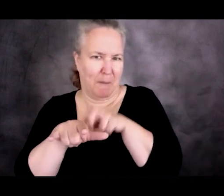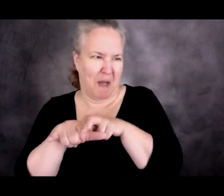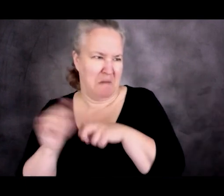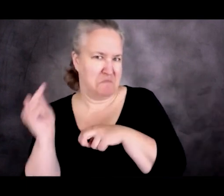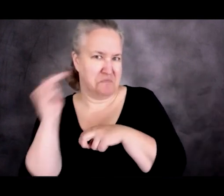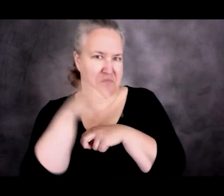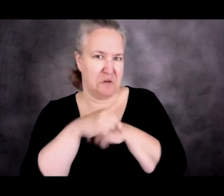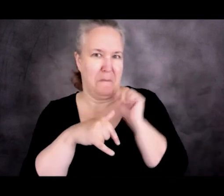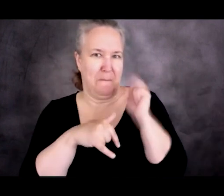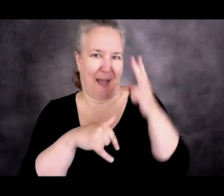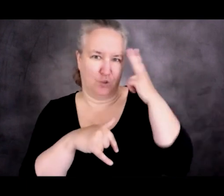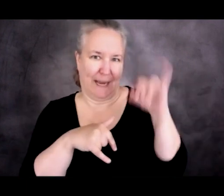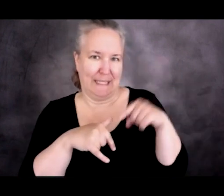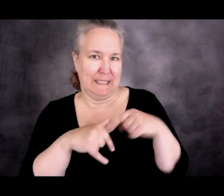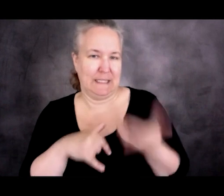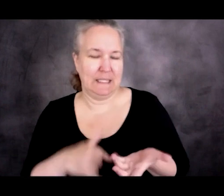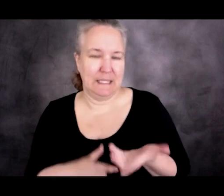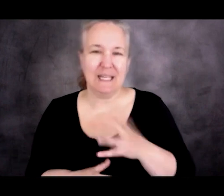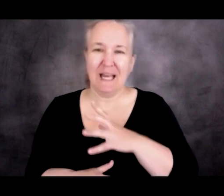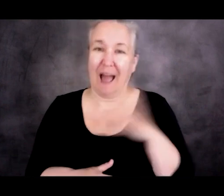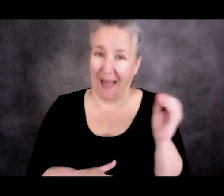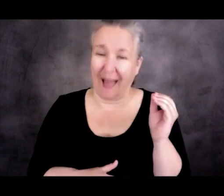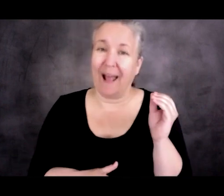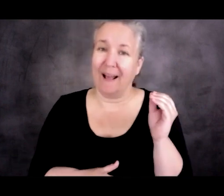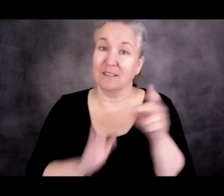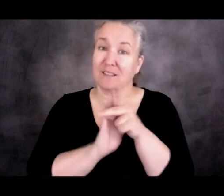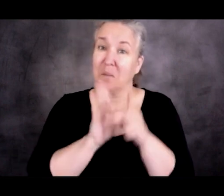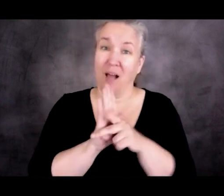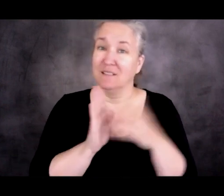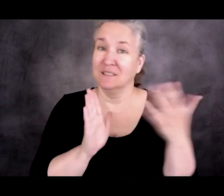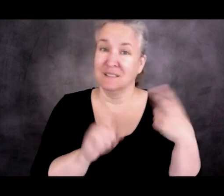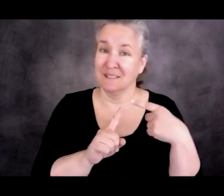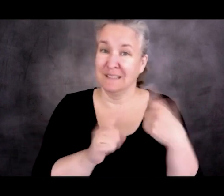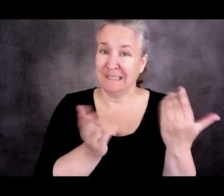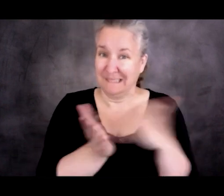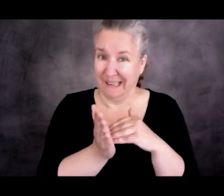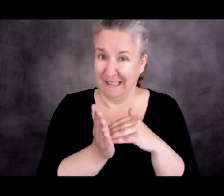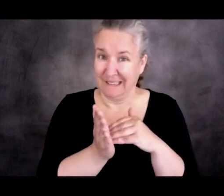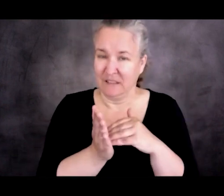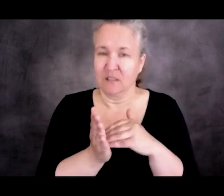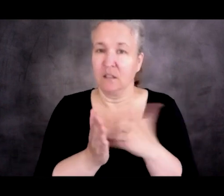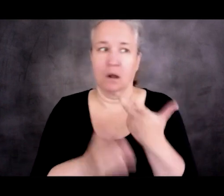And it was a policy basically, again, to make it disappear,